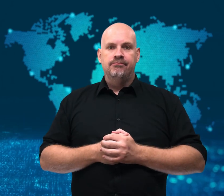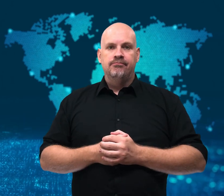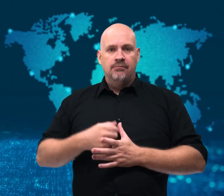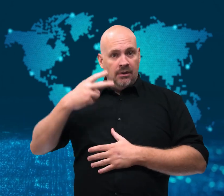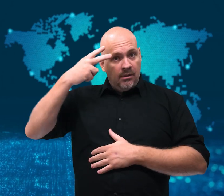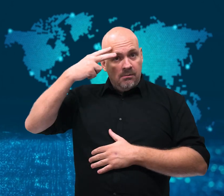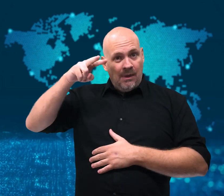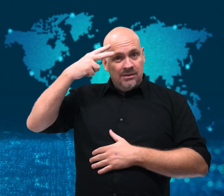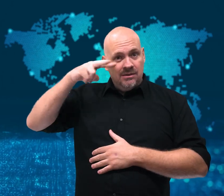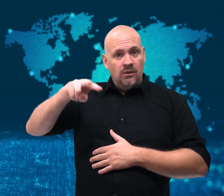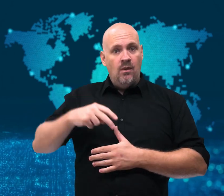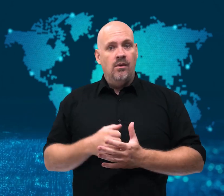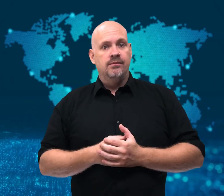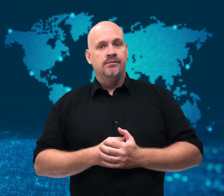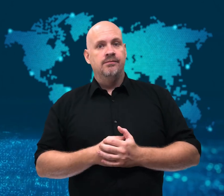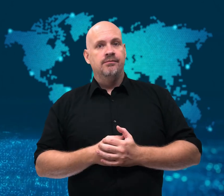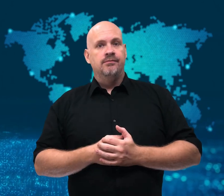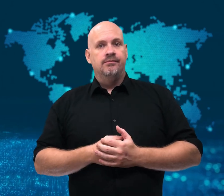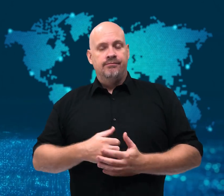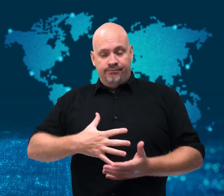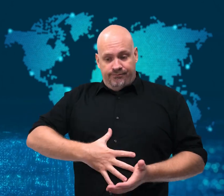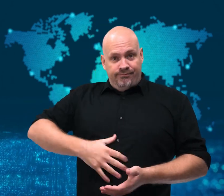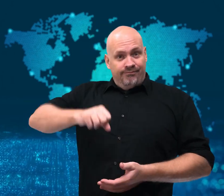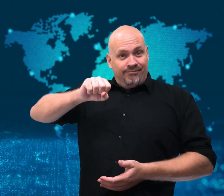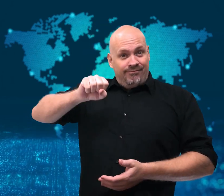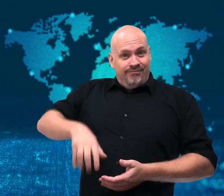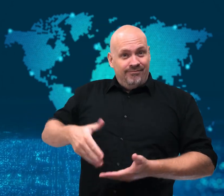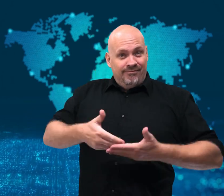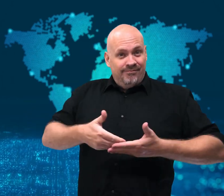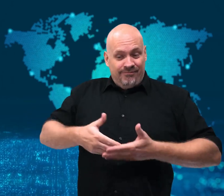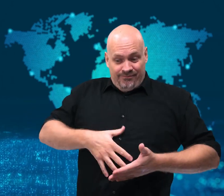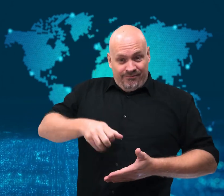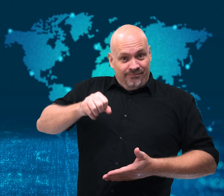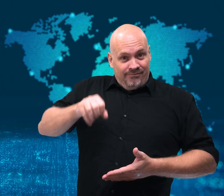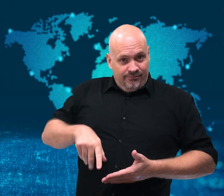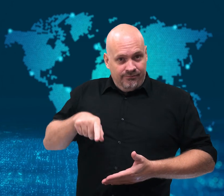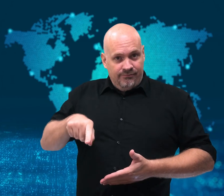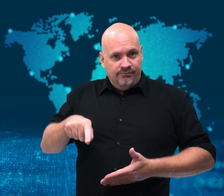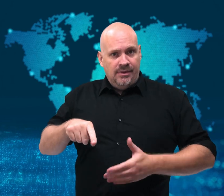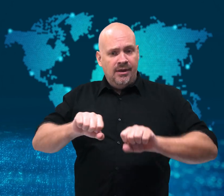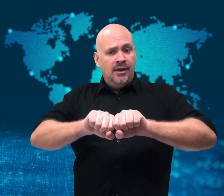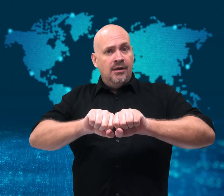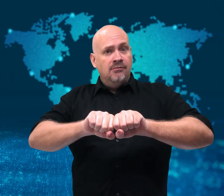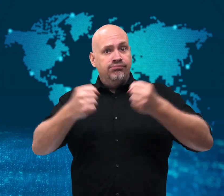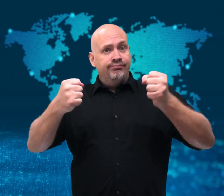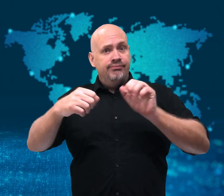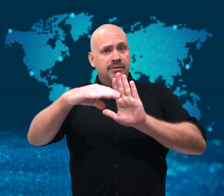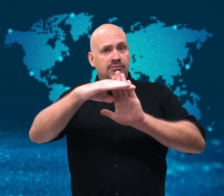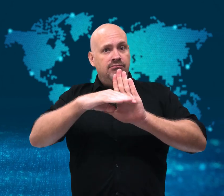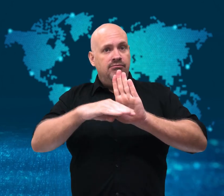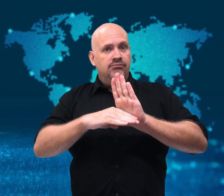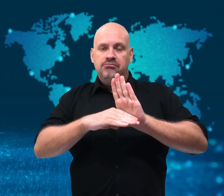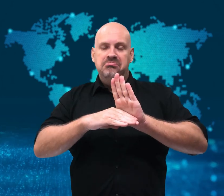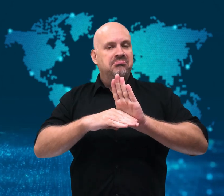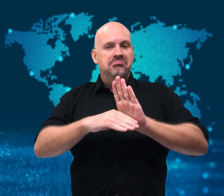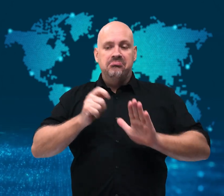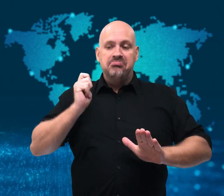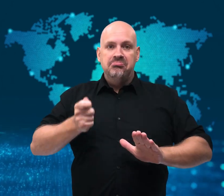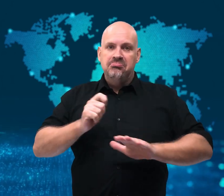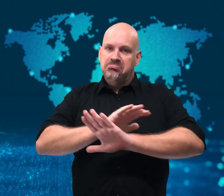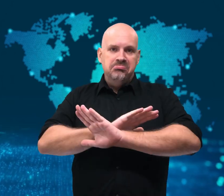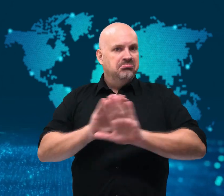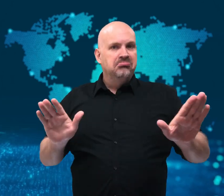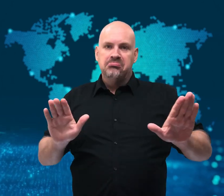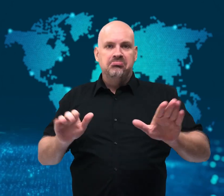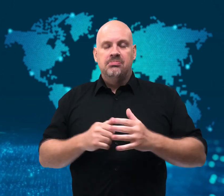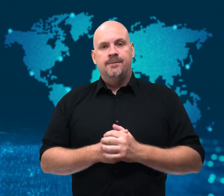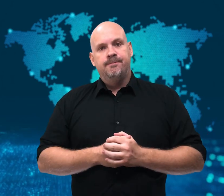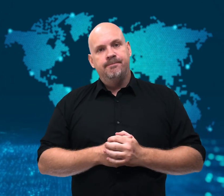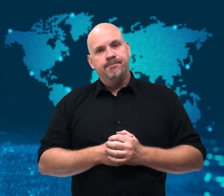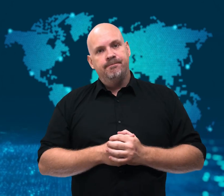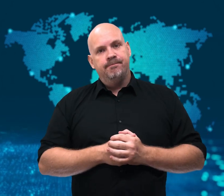Decriminalizing abortion.